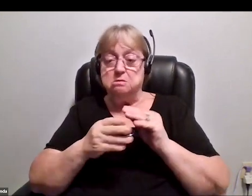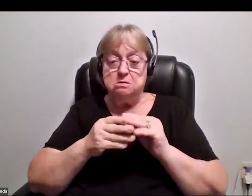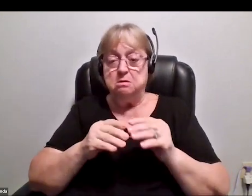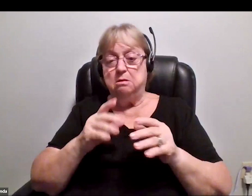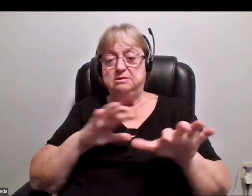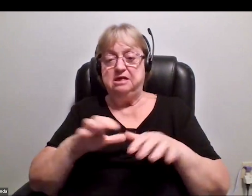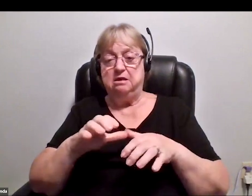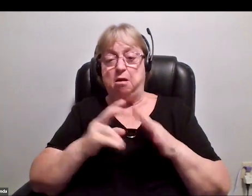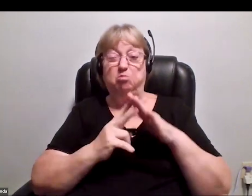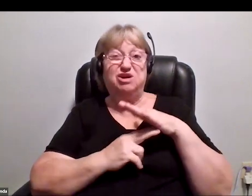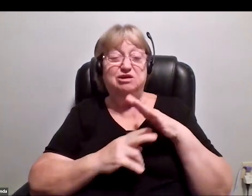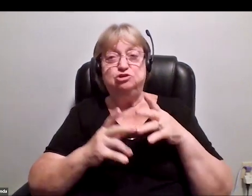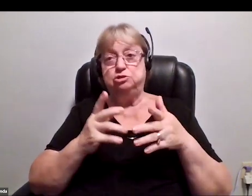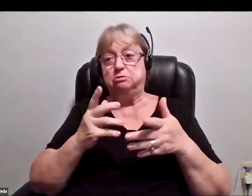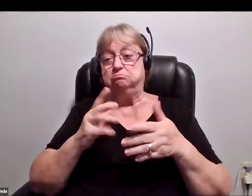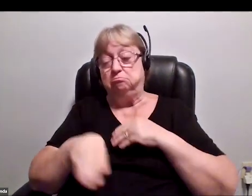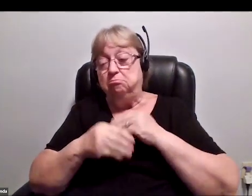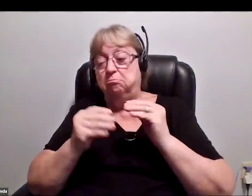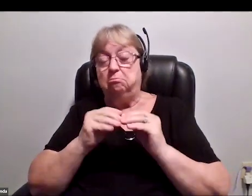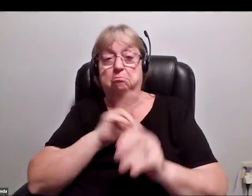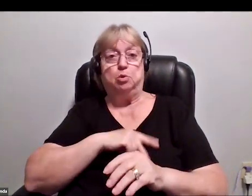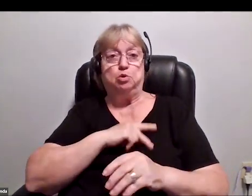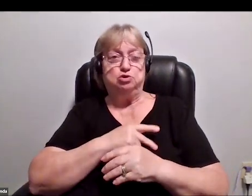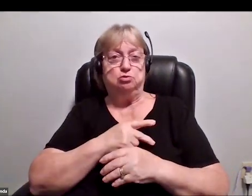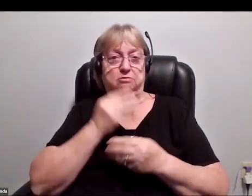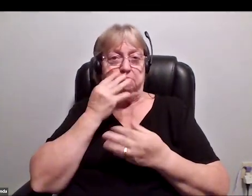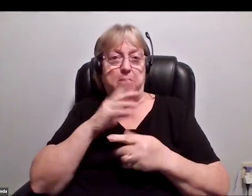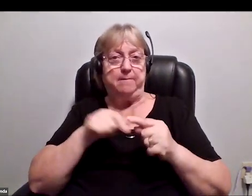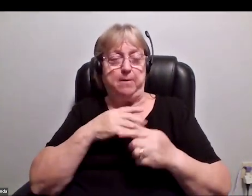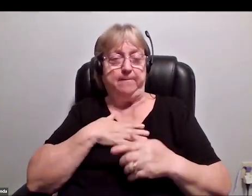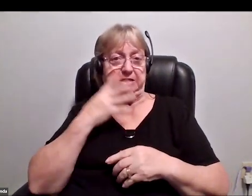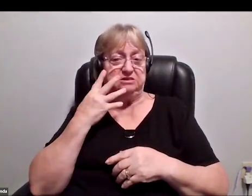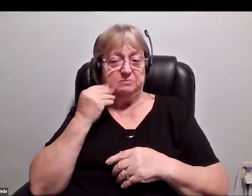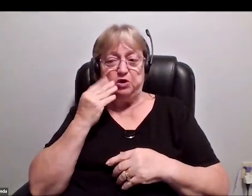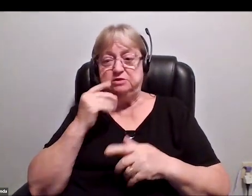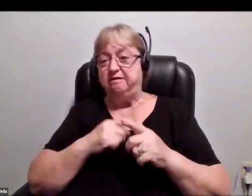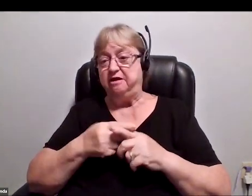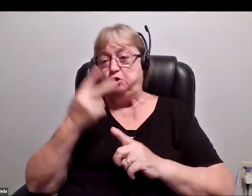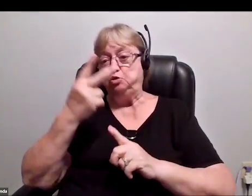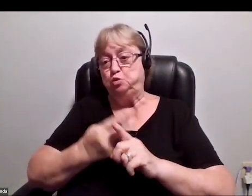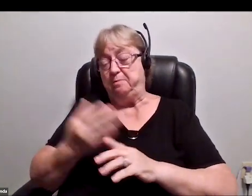and put in some more personal stuff about my experience. Then two months ago, I recorded all of the music